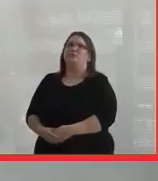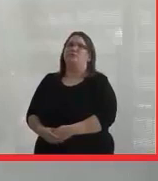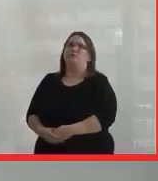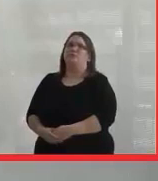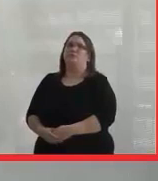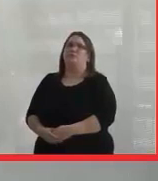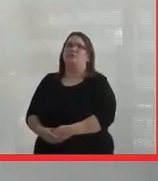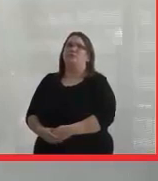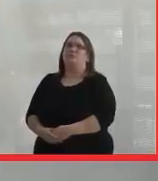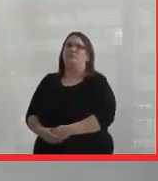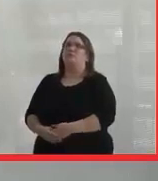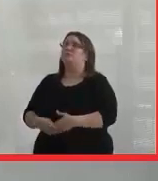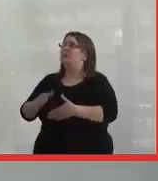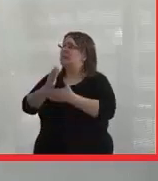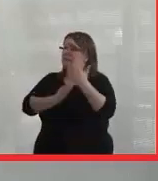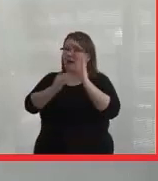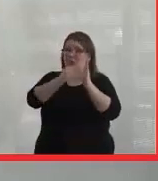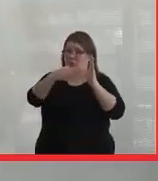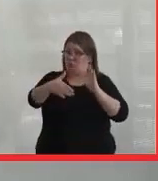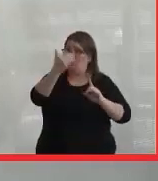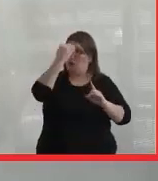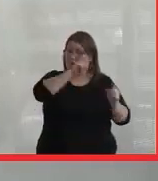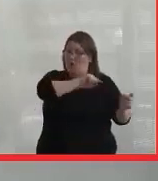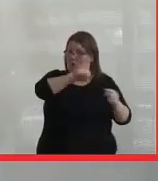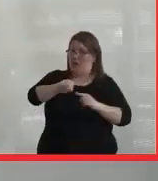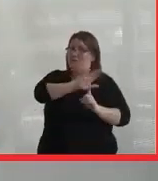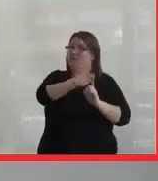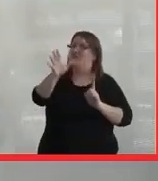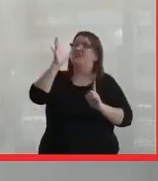although there are students, I know, who have come here whose parents have discouraged them